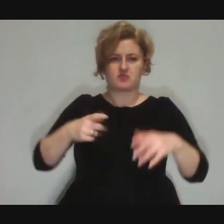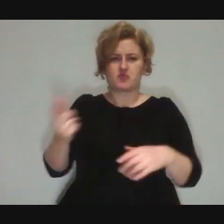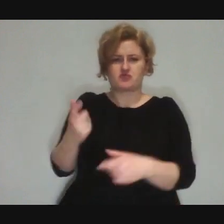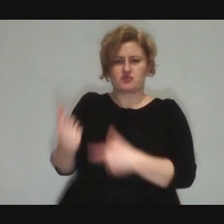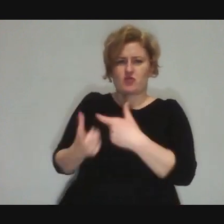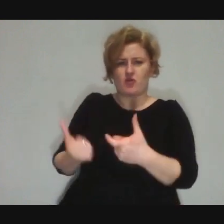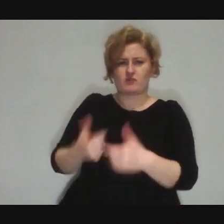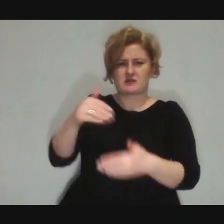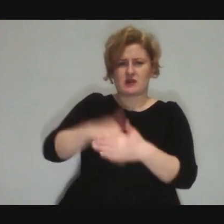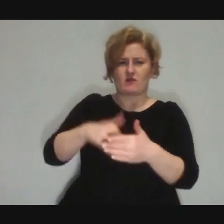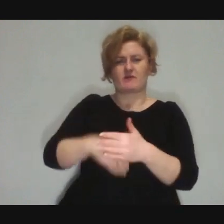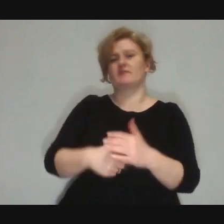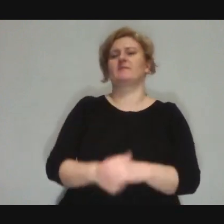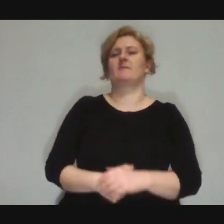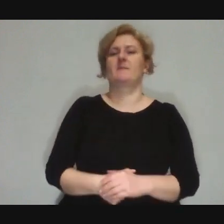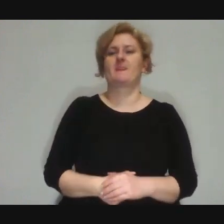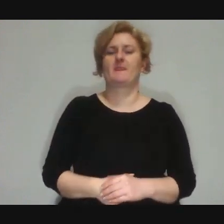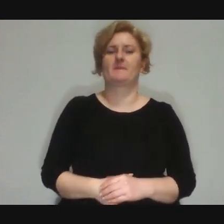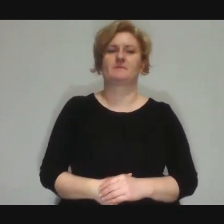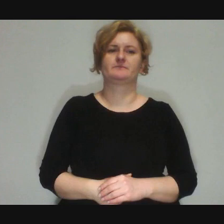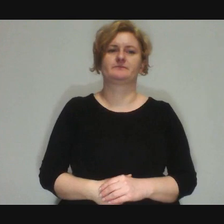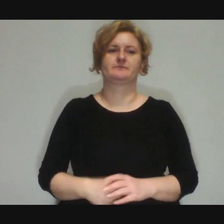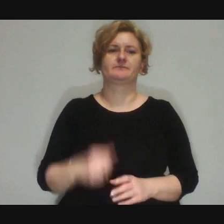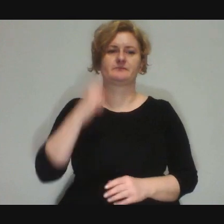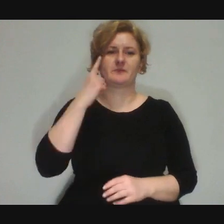I remember there was a situation when I was watching this clown,